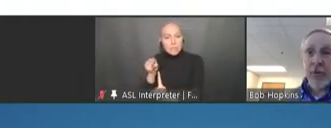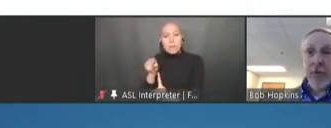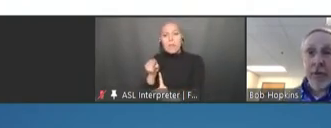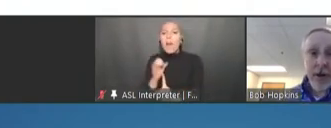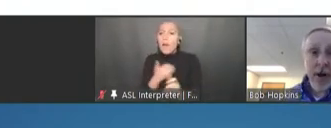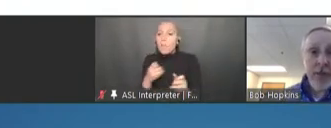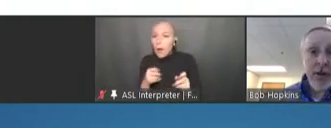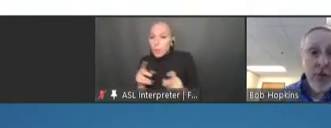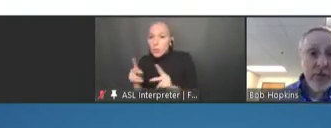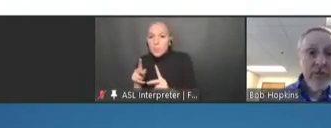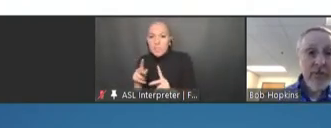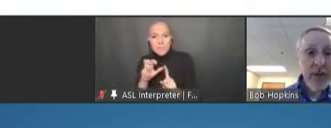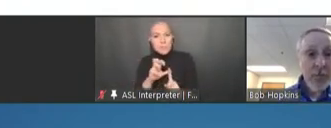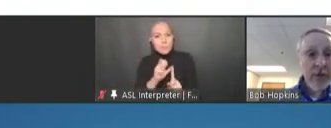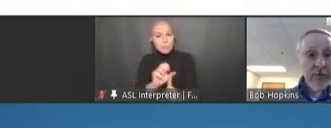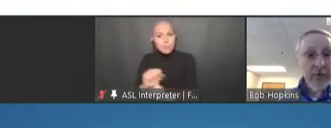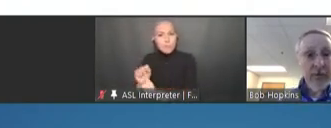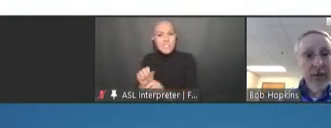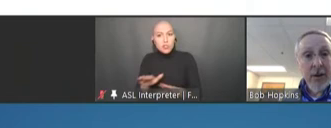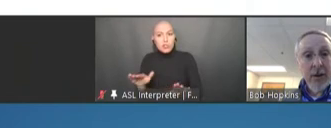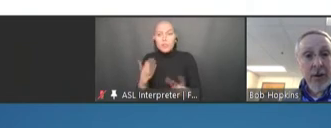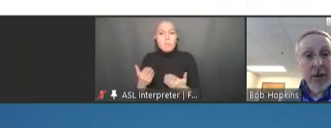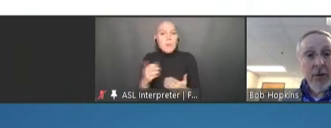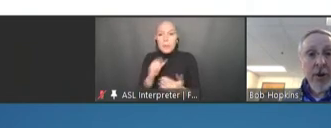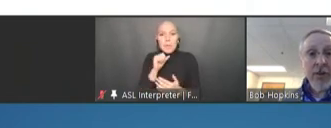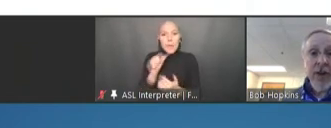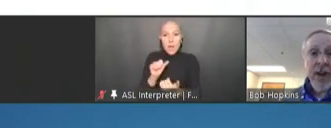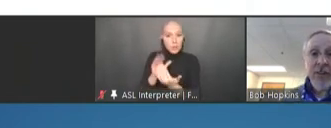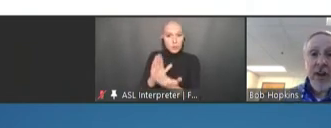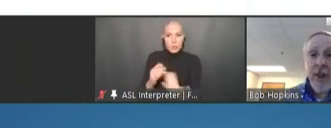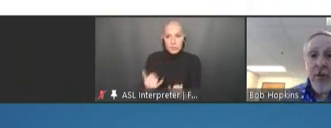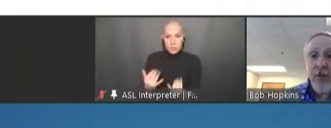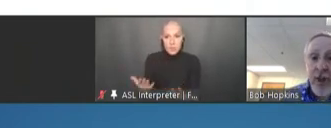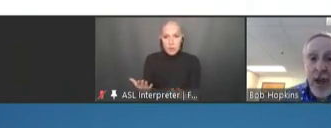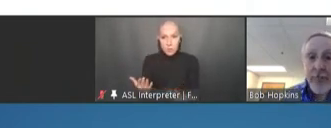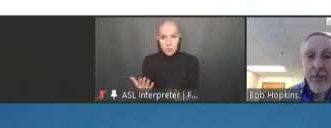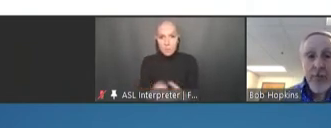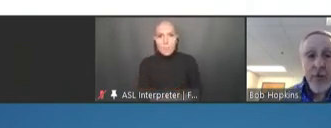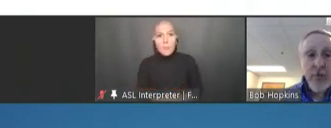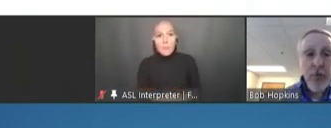that may not be addressed at present. We need to address vaccine coverage gaps and move toward an